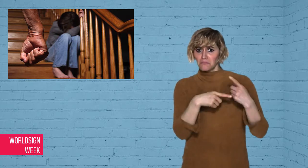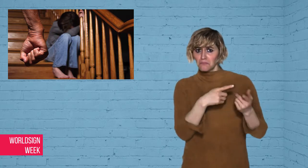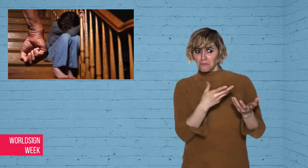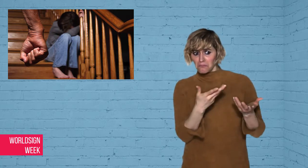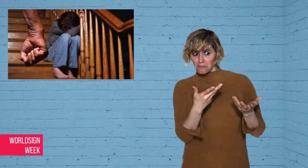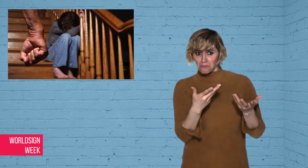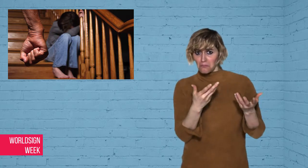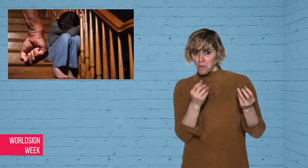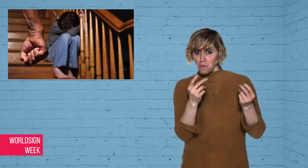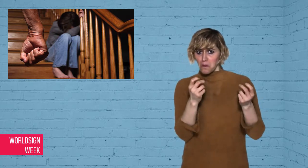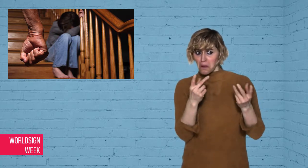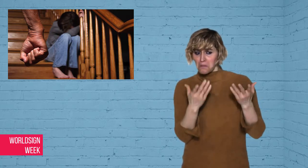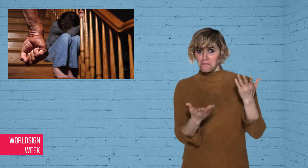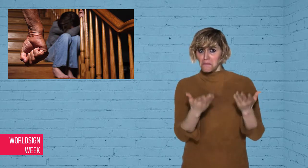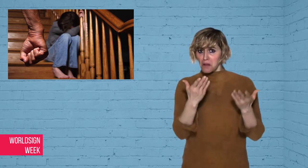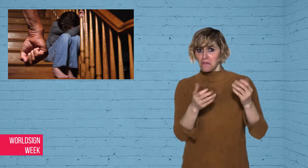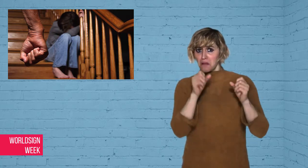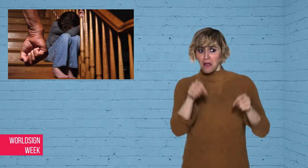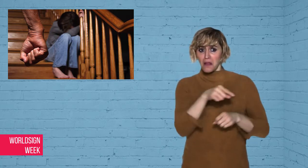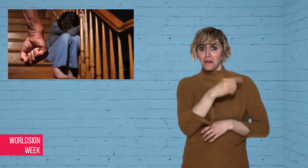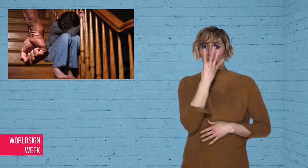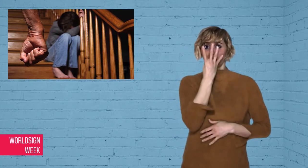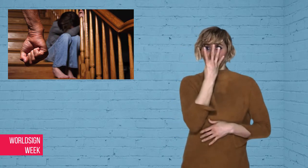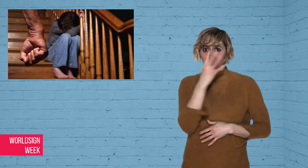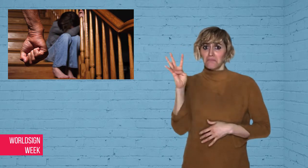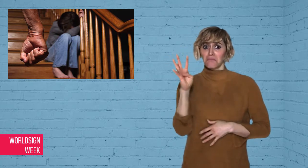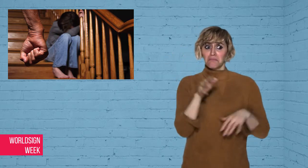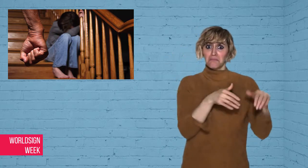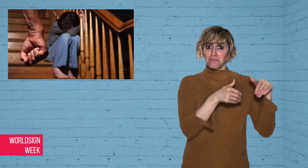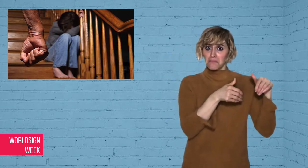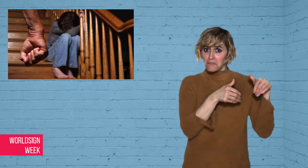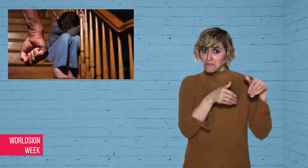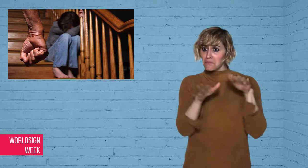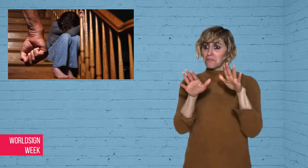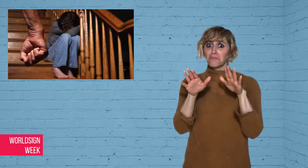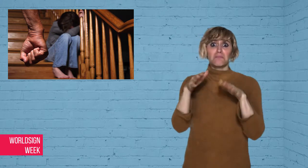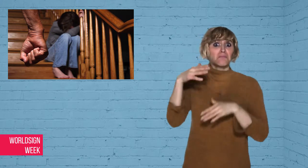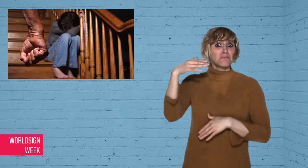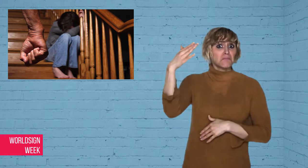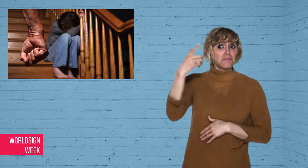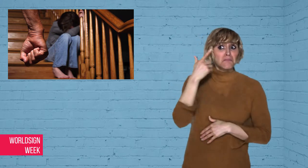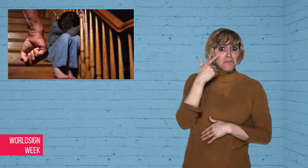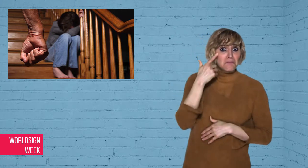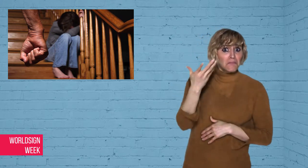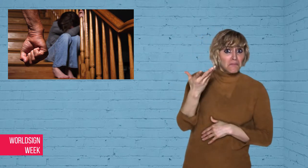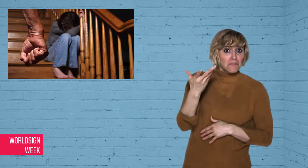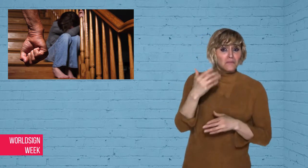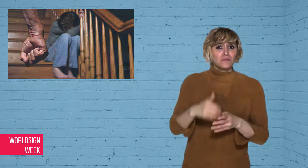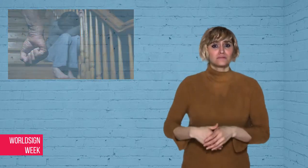released in the future. If the test run